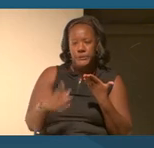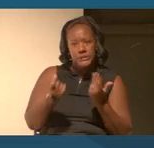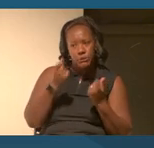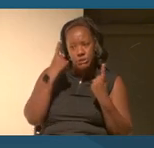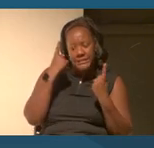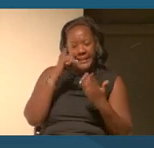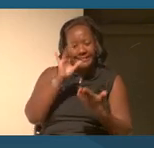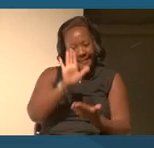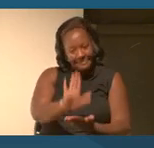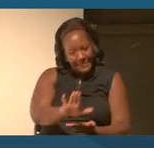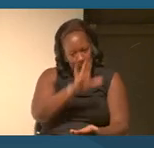are the future?